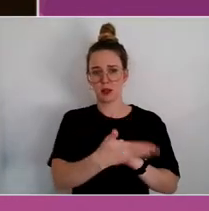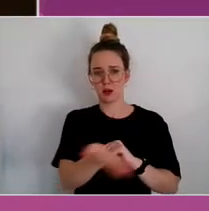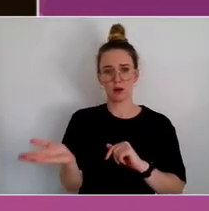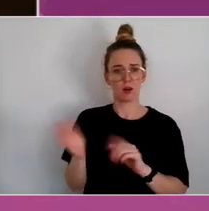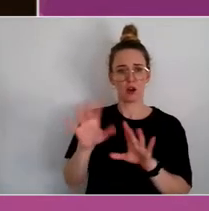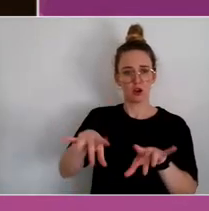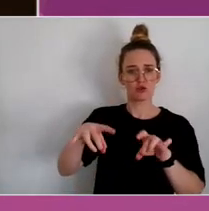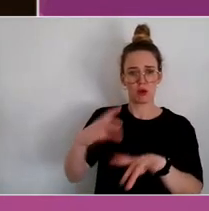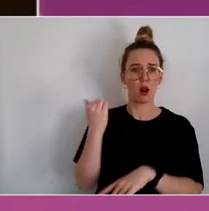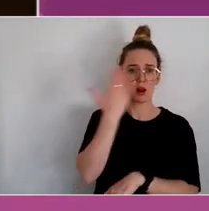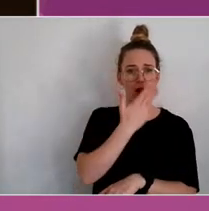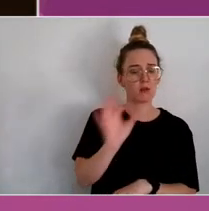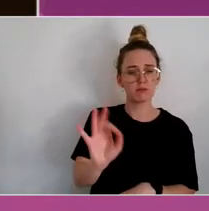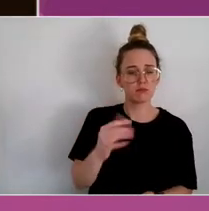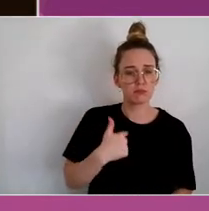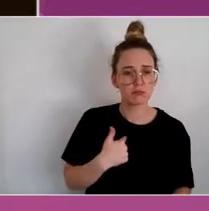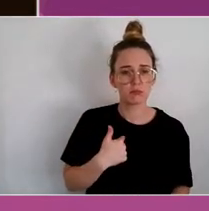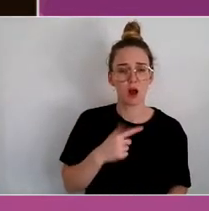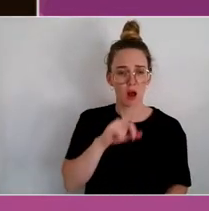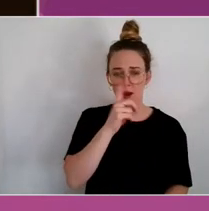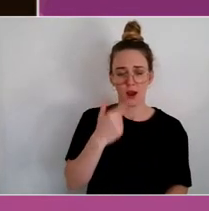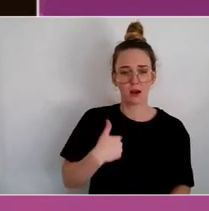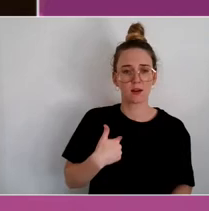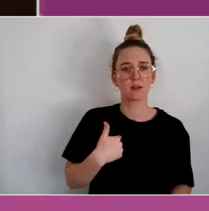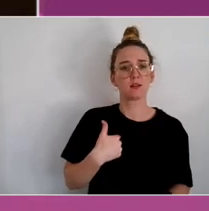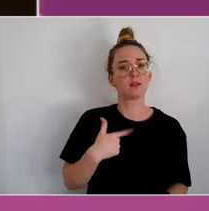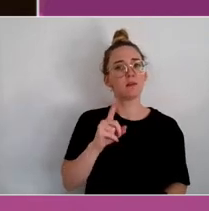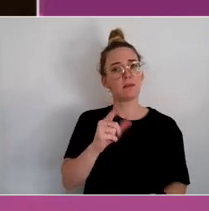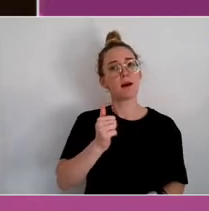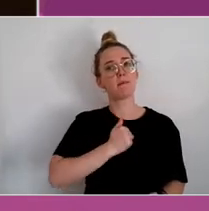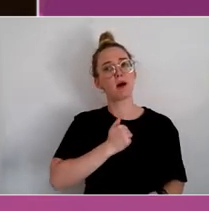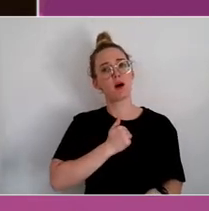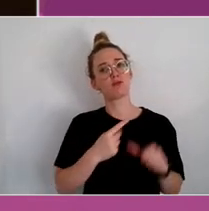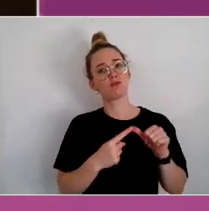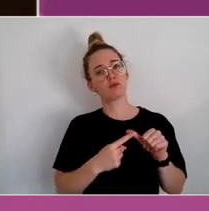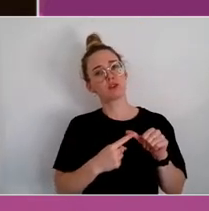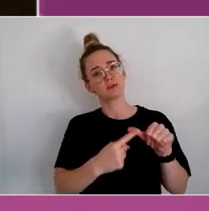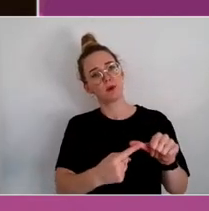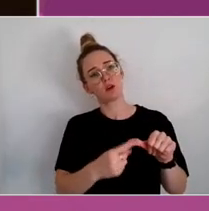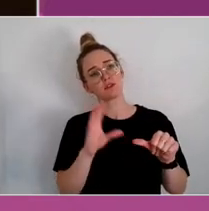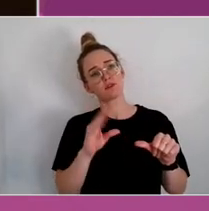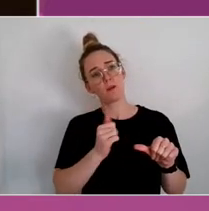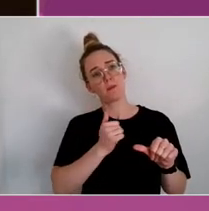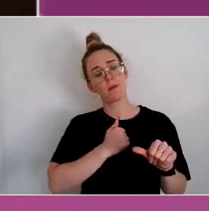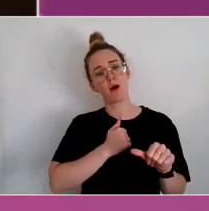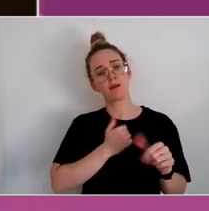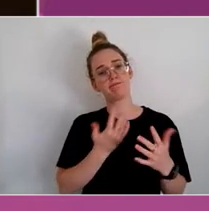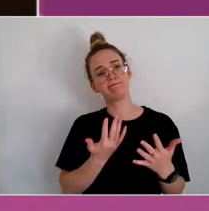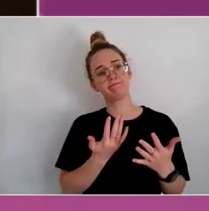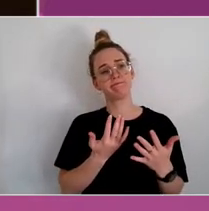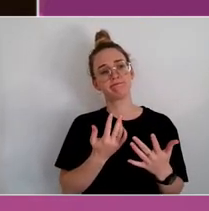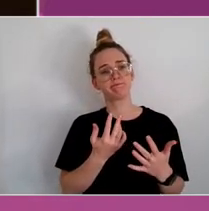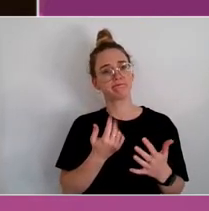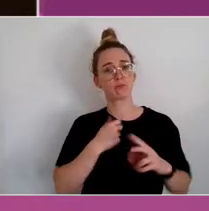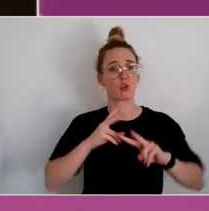do that, but it's just - my response comes from a place of working in research and I'm